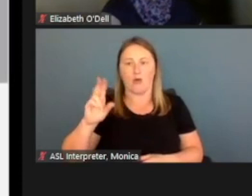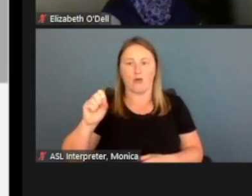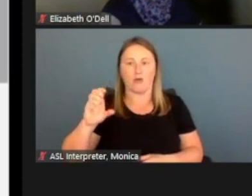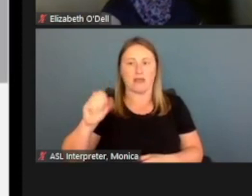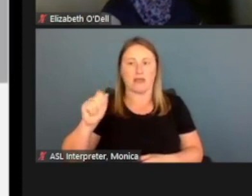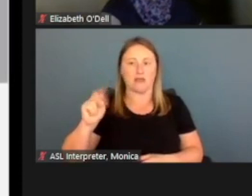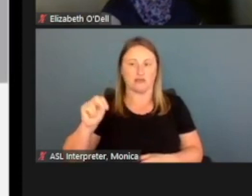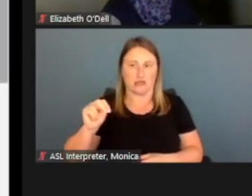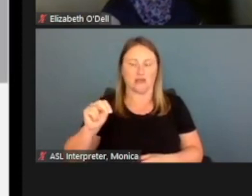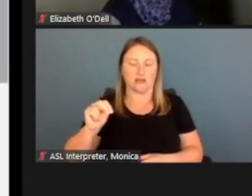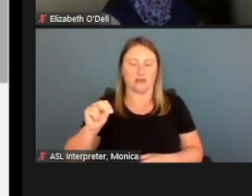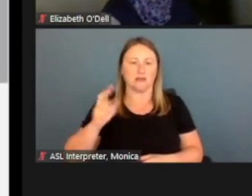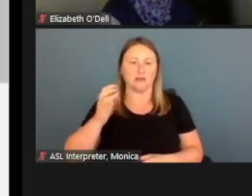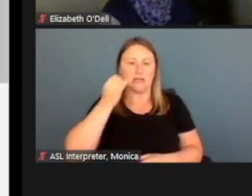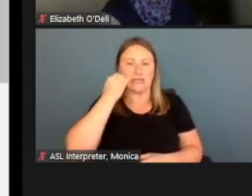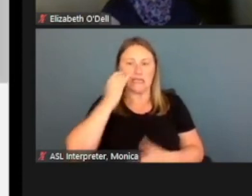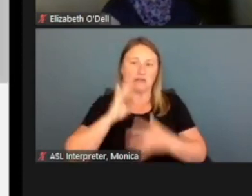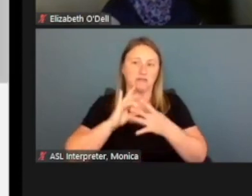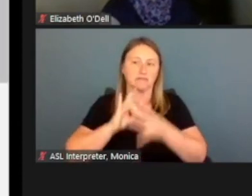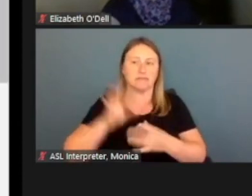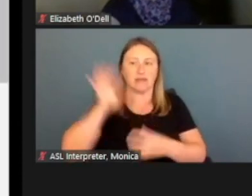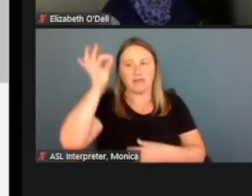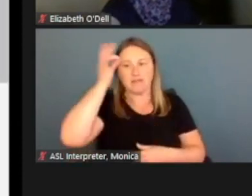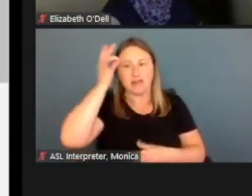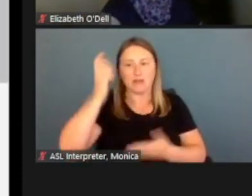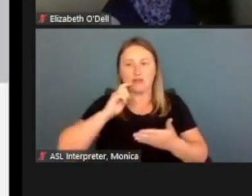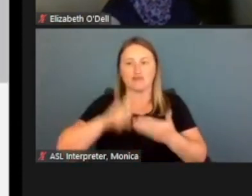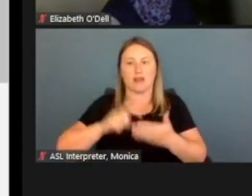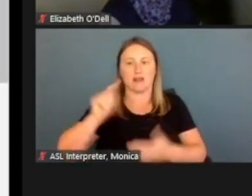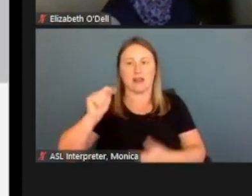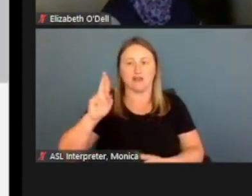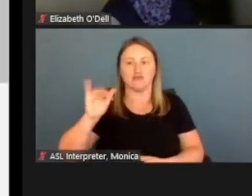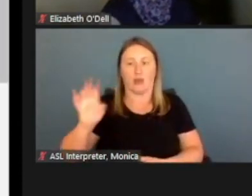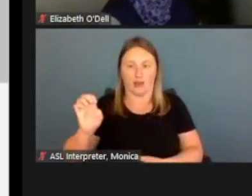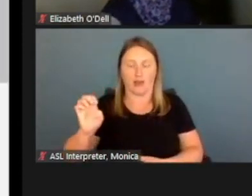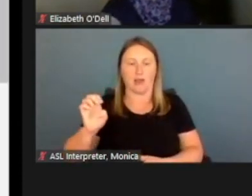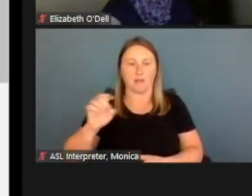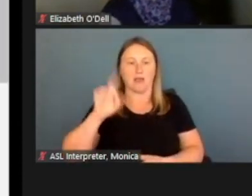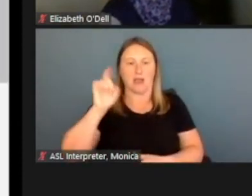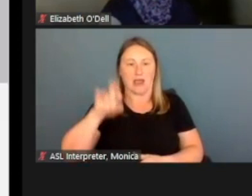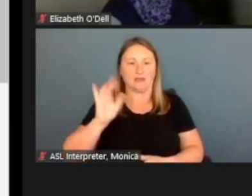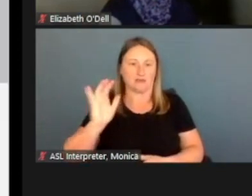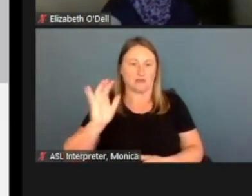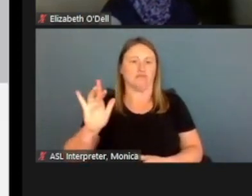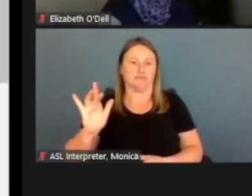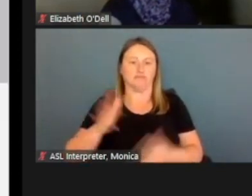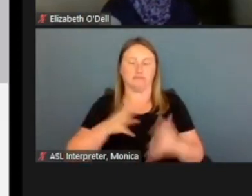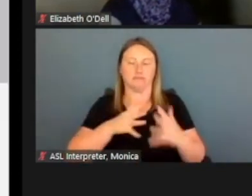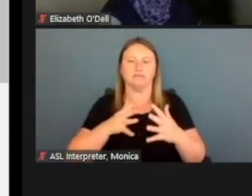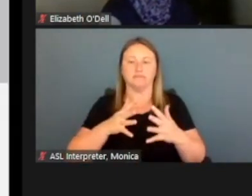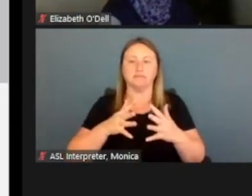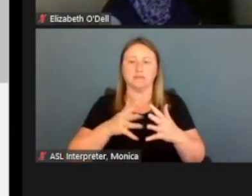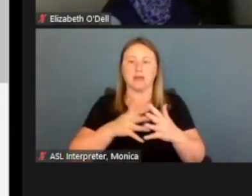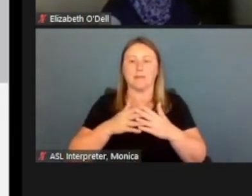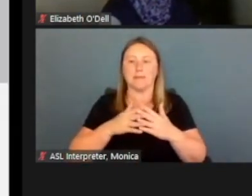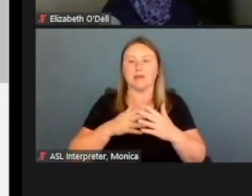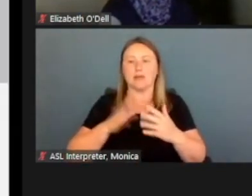If they're part of a federally recognized Tribe, they would need to indicate that also they're American Indian, Alaska Native.